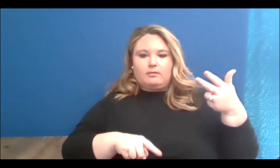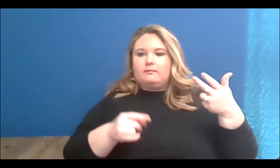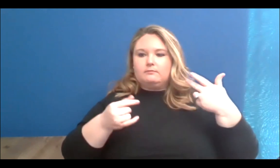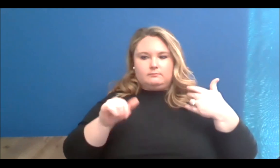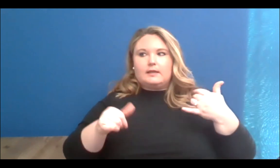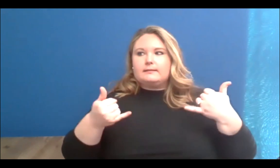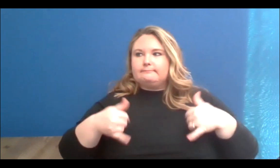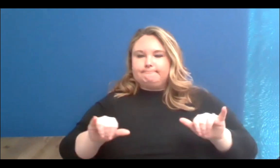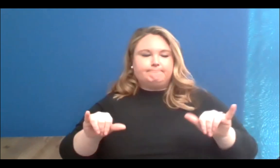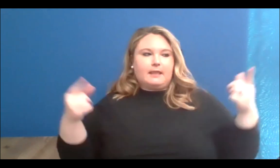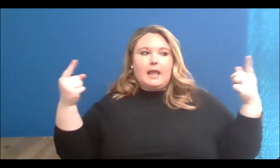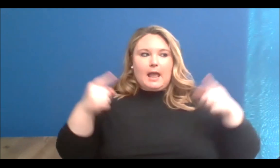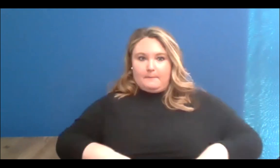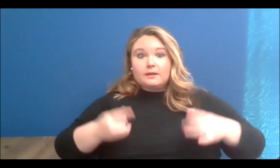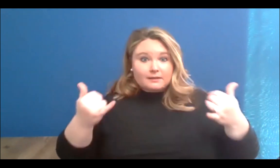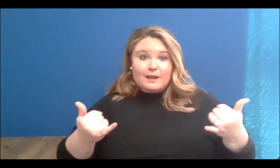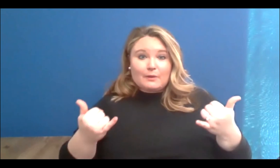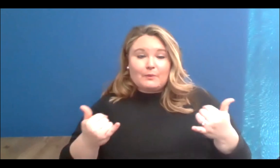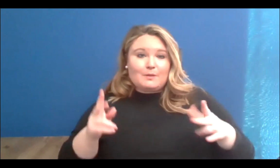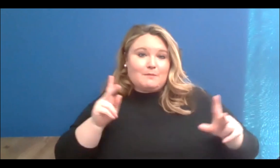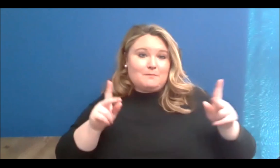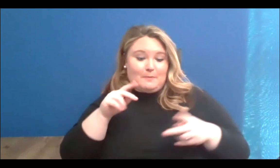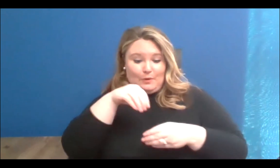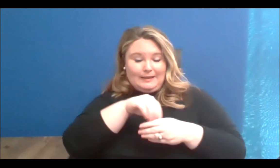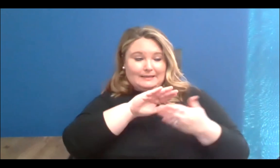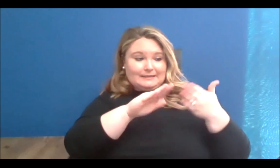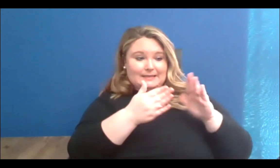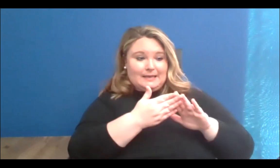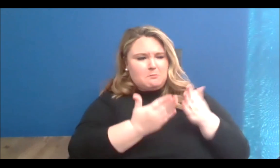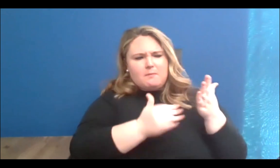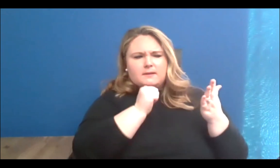Johl, and people in the city who may not be artists but are working right now